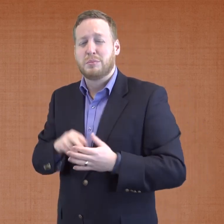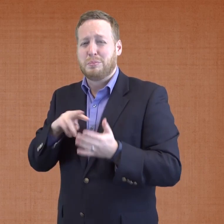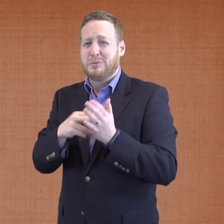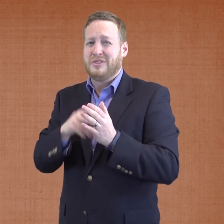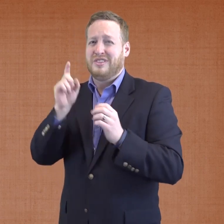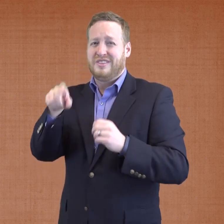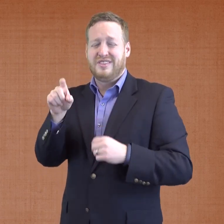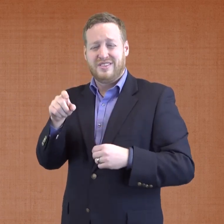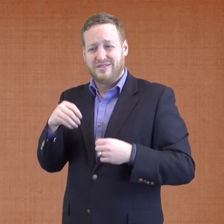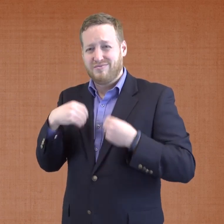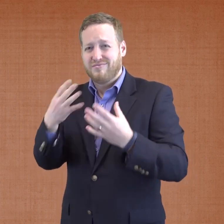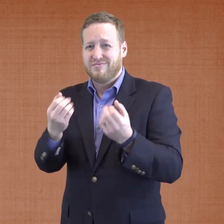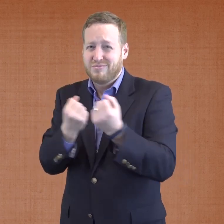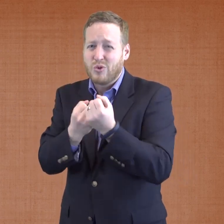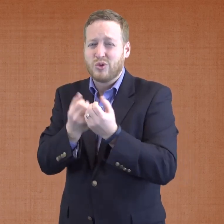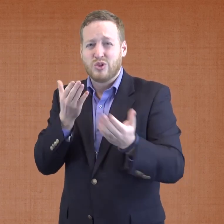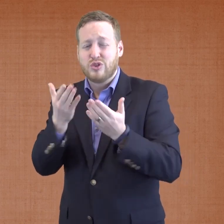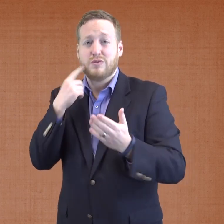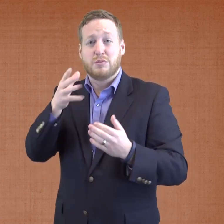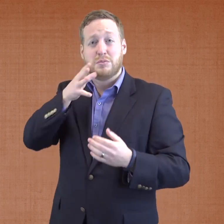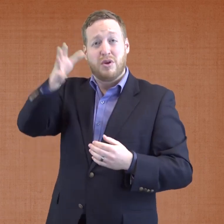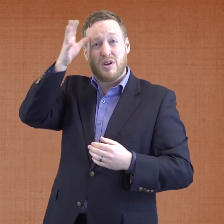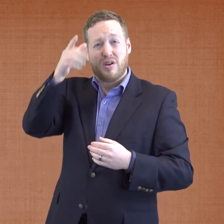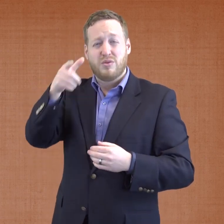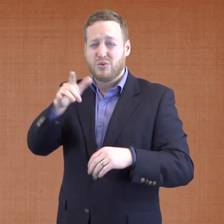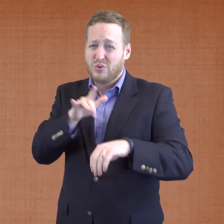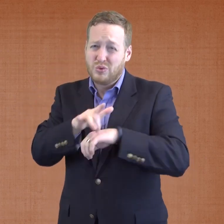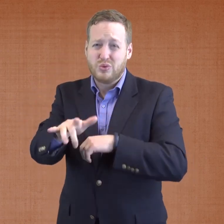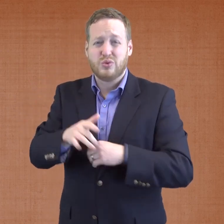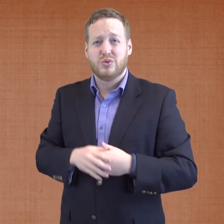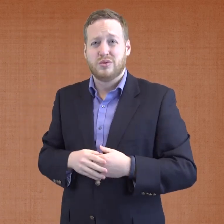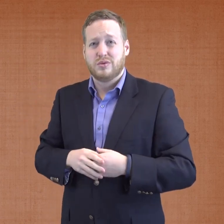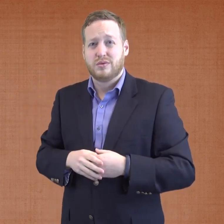support and services need to be provided to parents as early as possible.